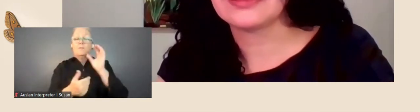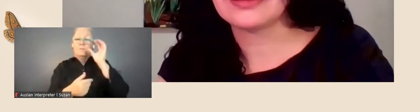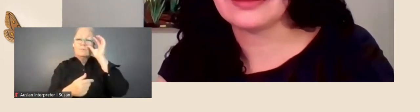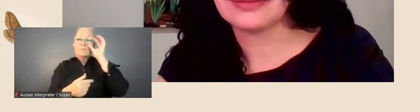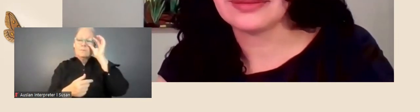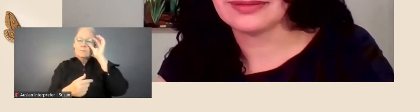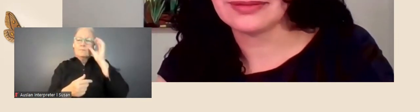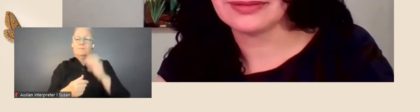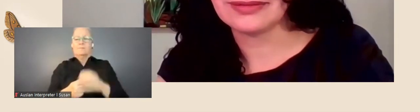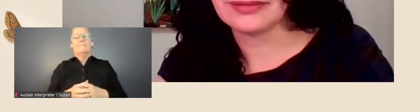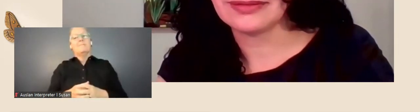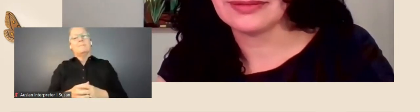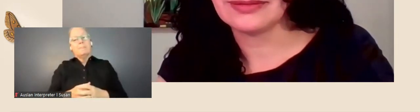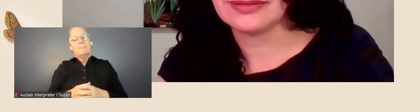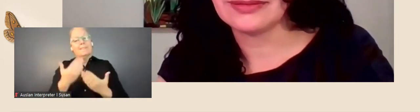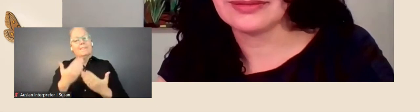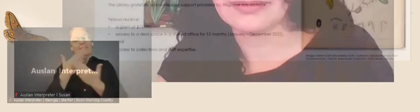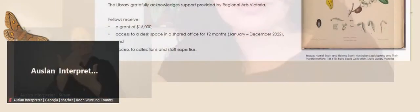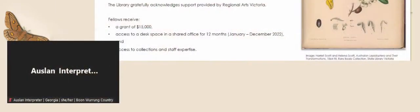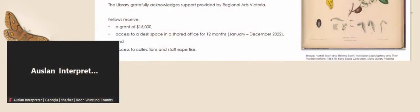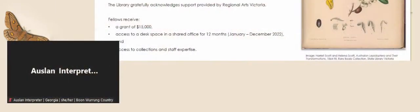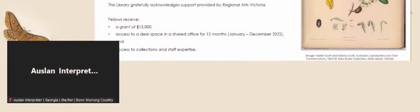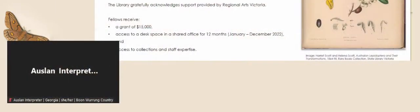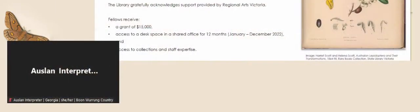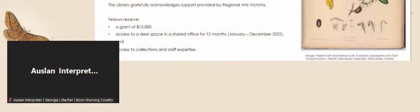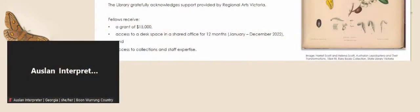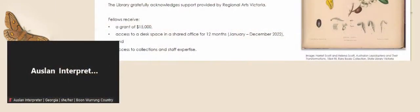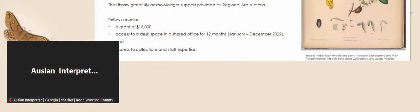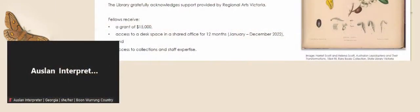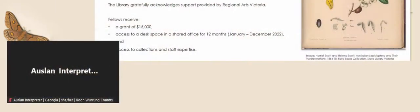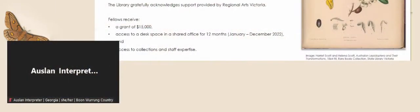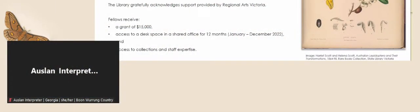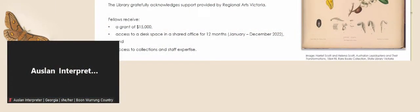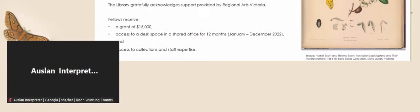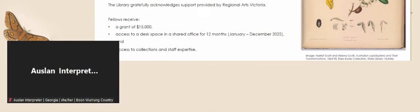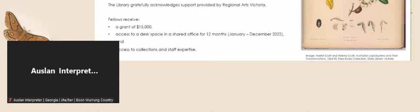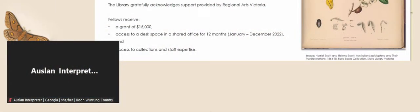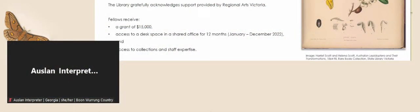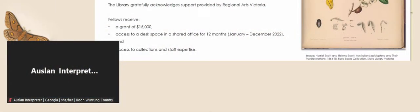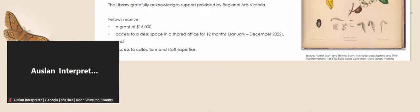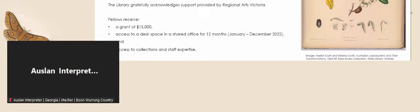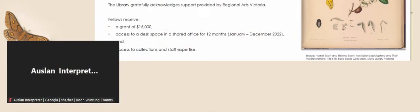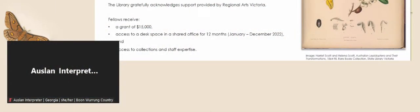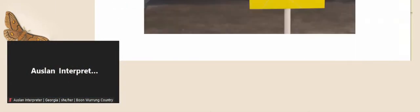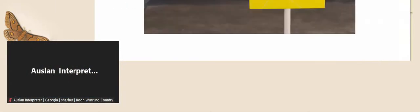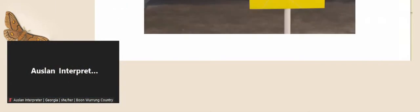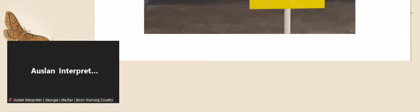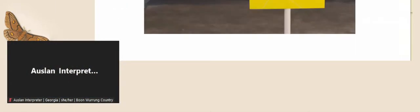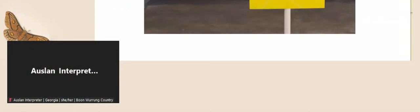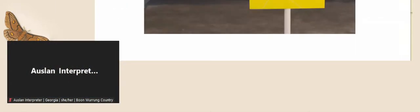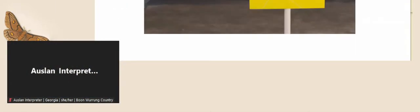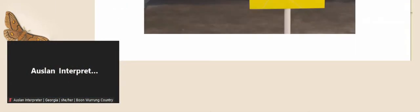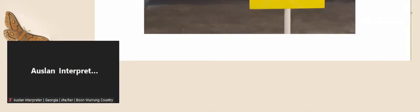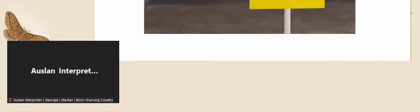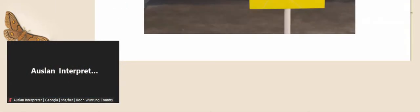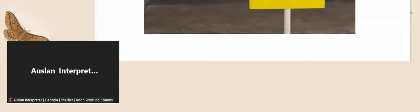Shona: Thank you, Suzie. I'd now like to ask Joe Toohey, who is Executive Director and CEO